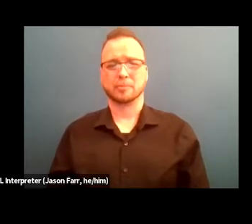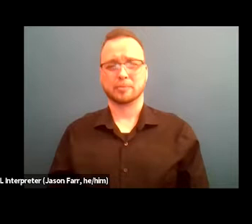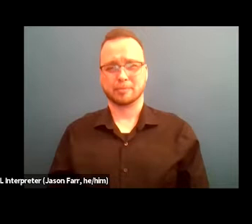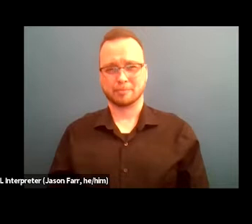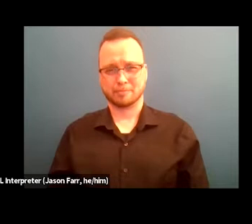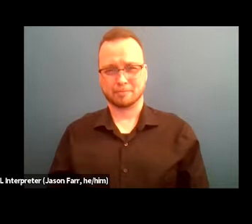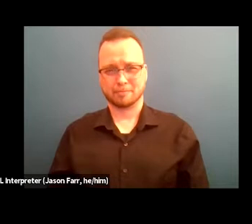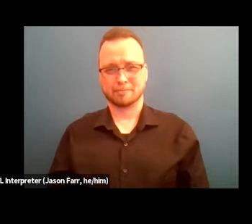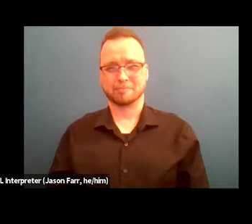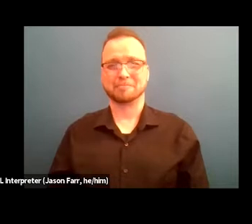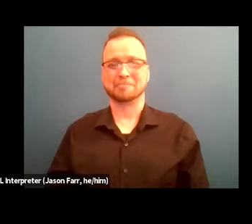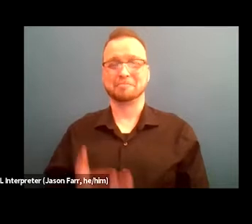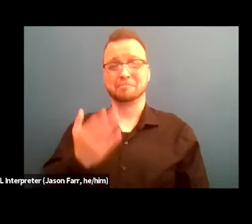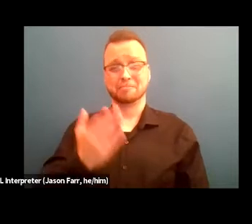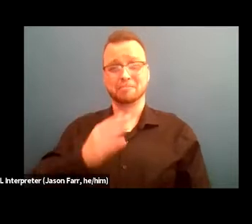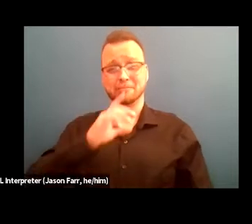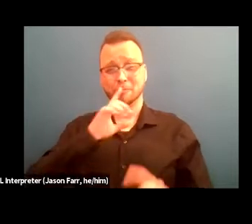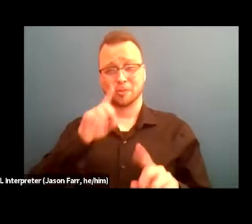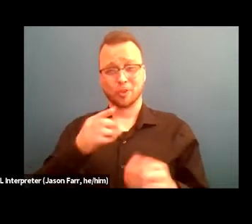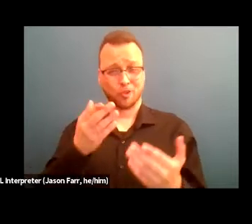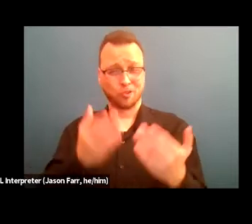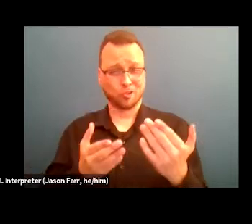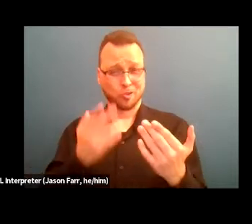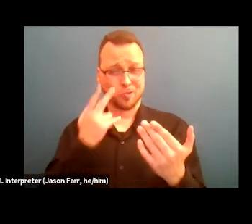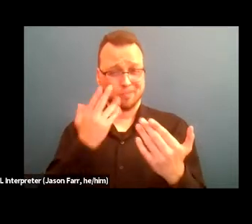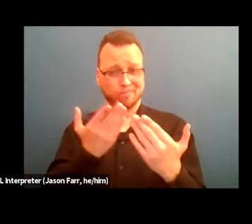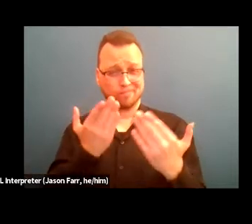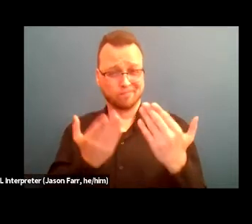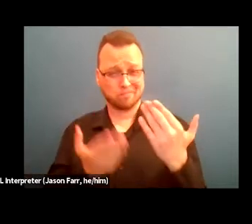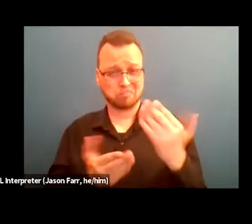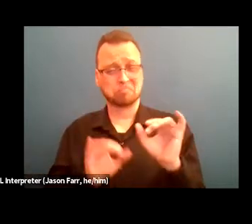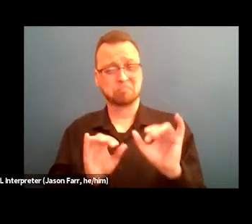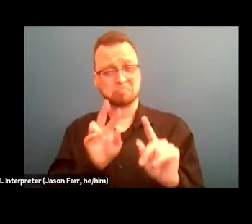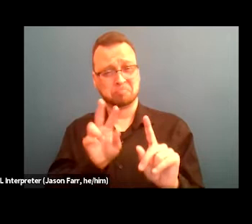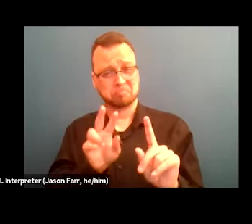All right, so here we go. So, okay good representation